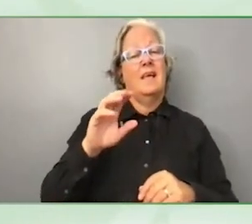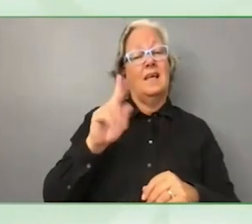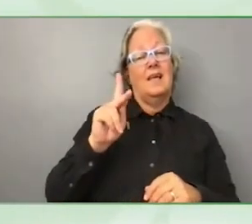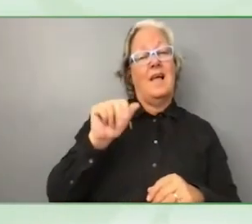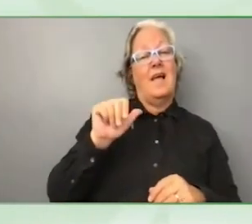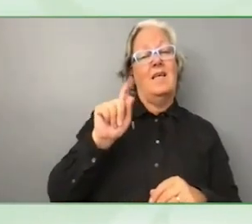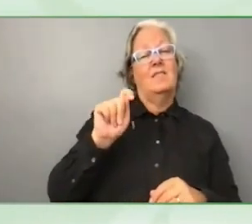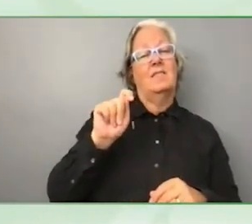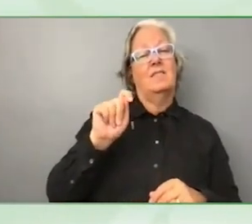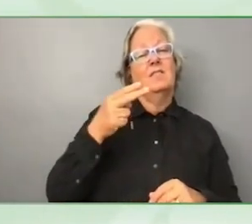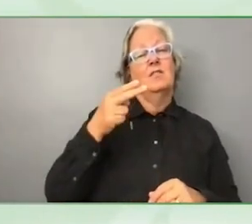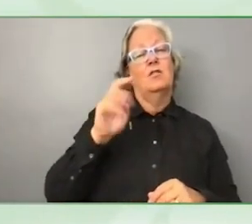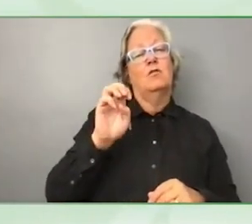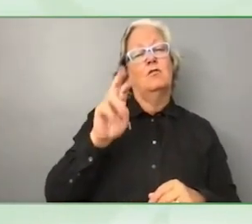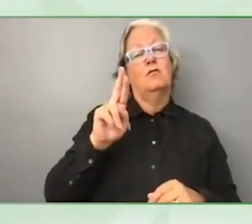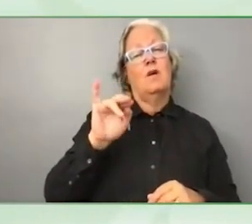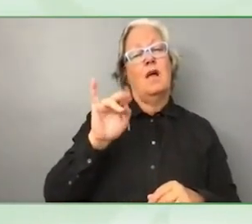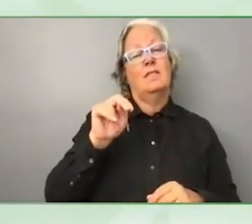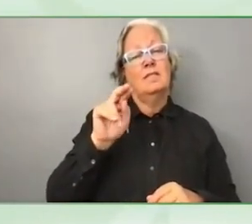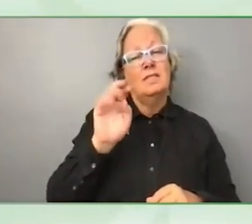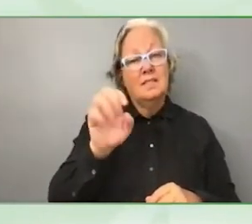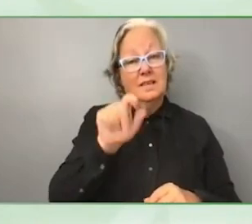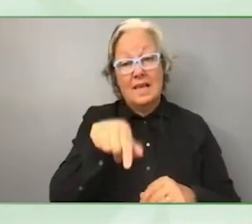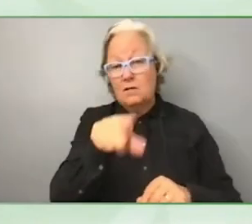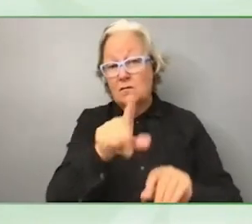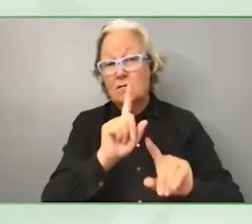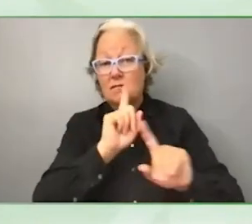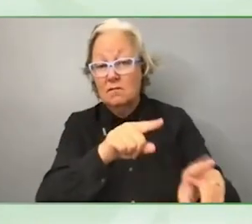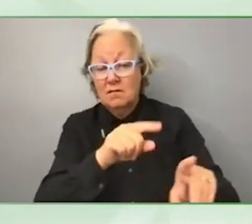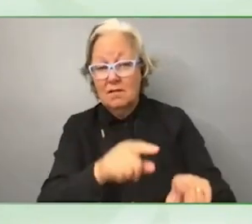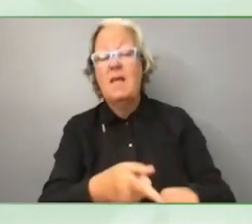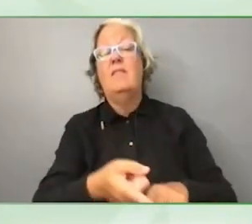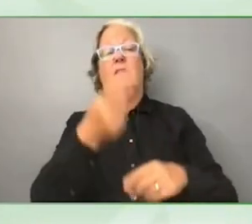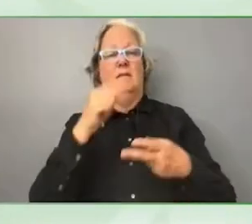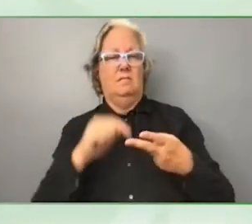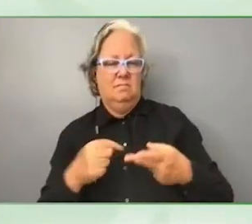And then I will start from here and just go down and see whether